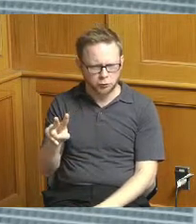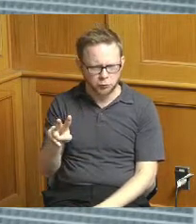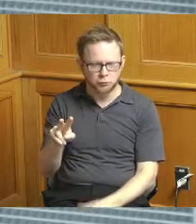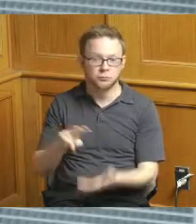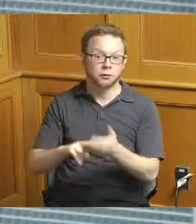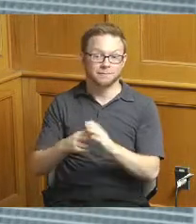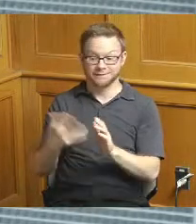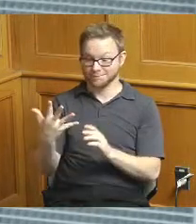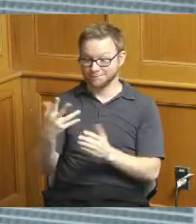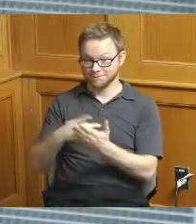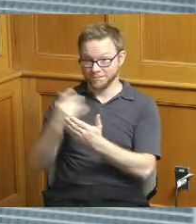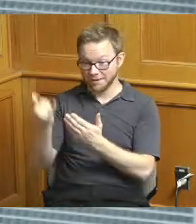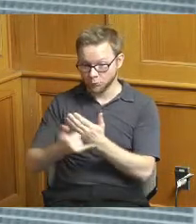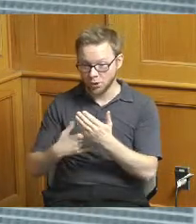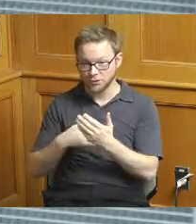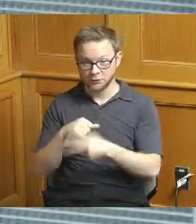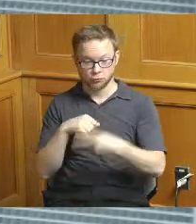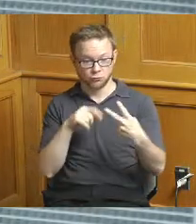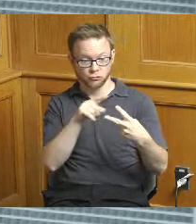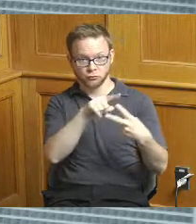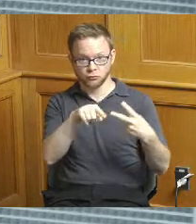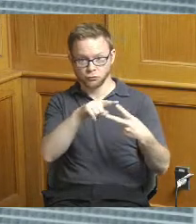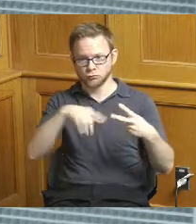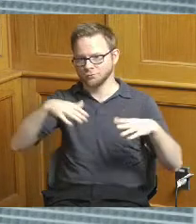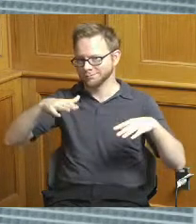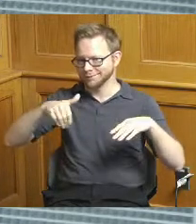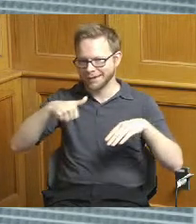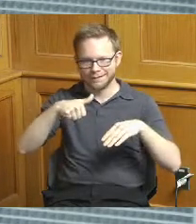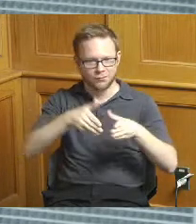you'll be legislating funds for yet okay this year okay